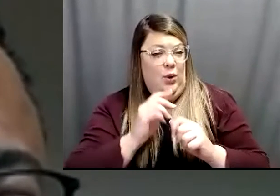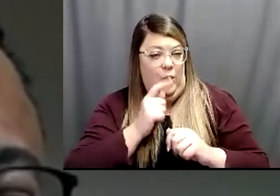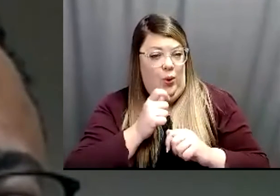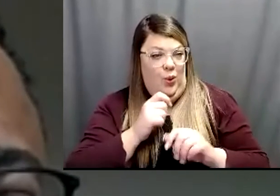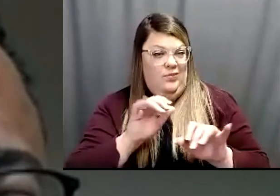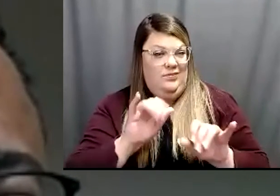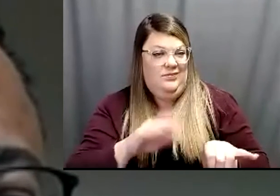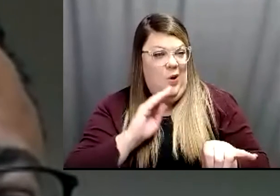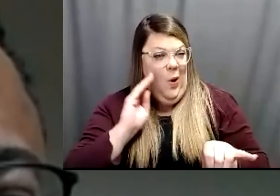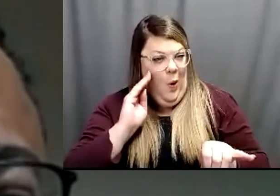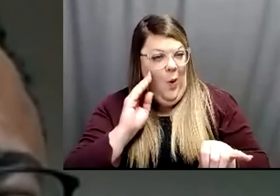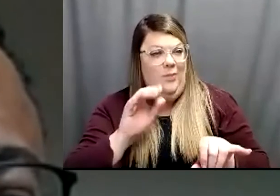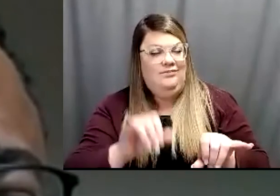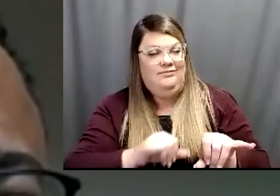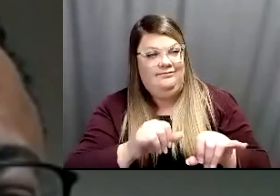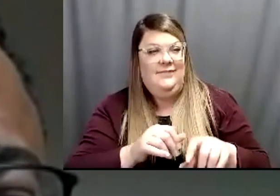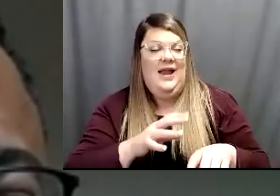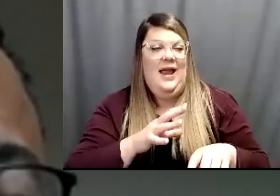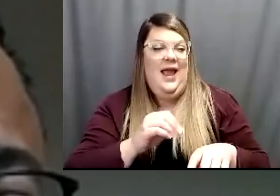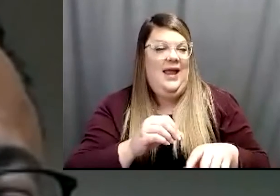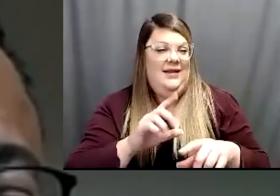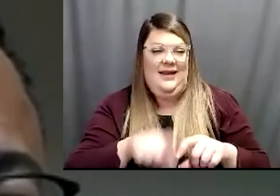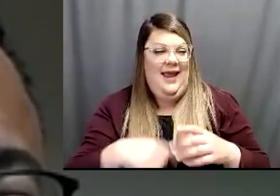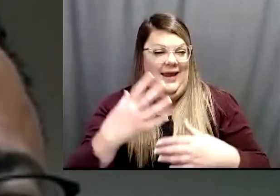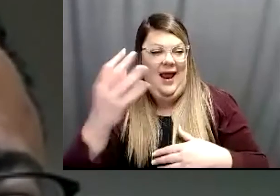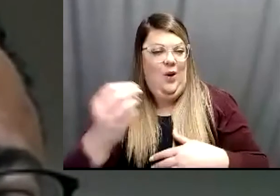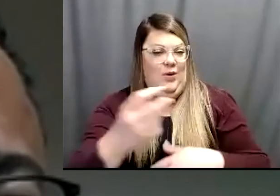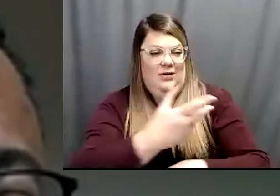you guys provide in your area opportunity for people to get vaccinated?